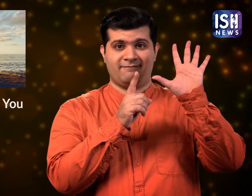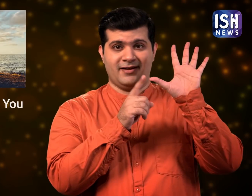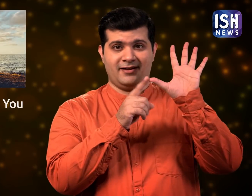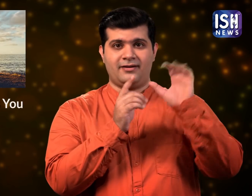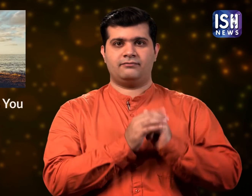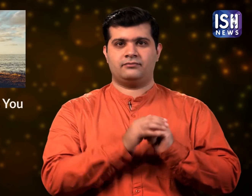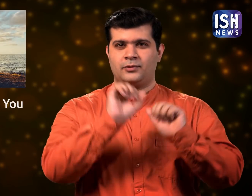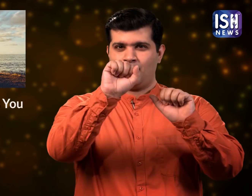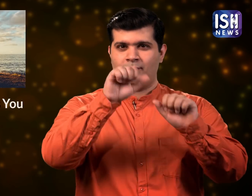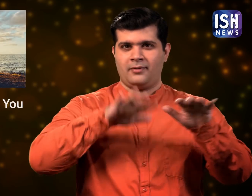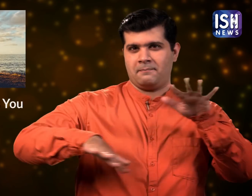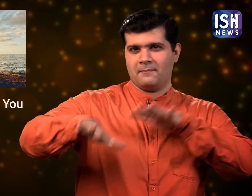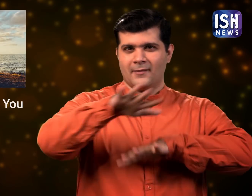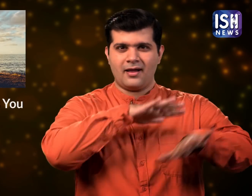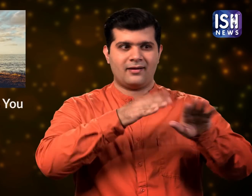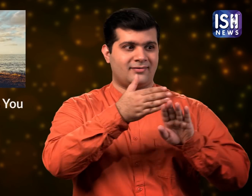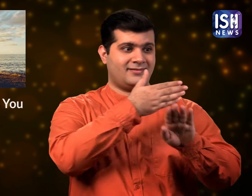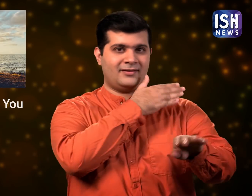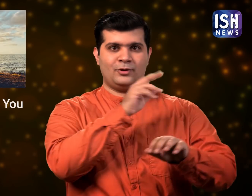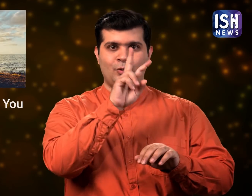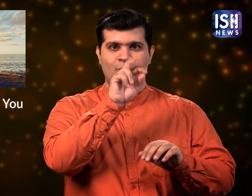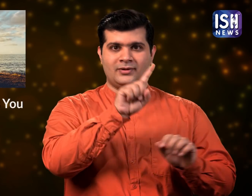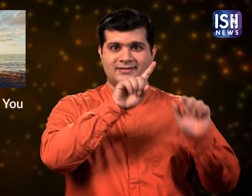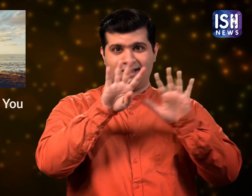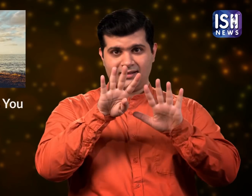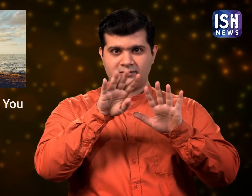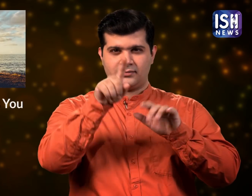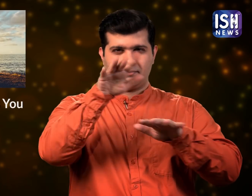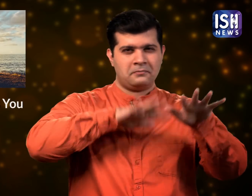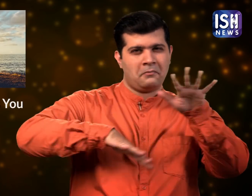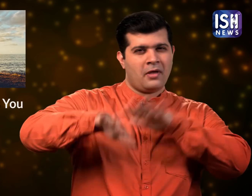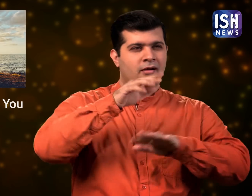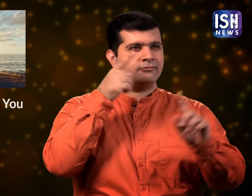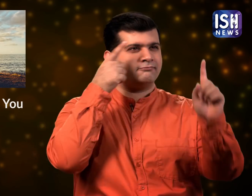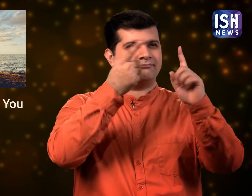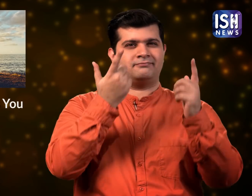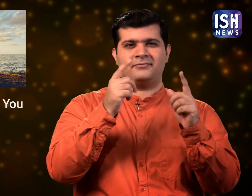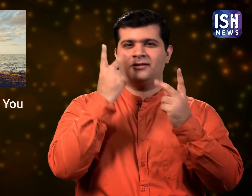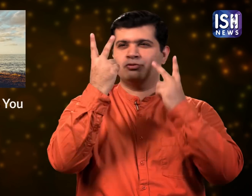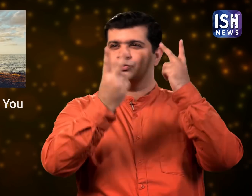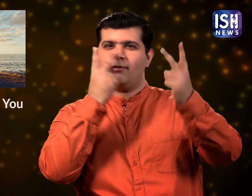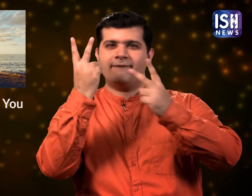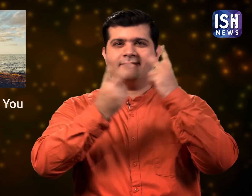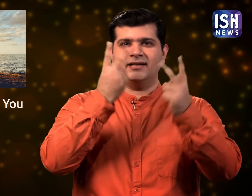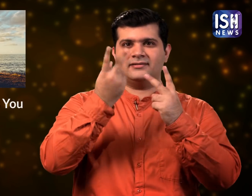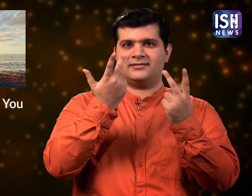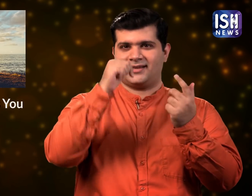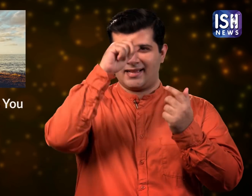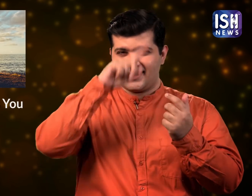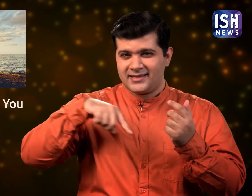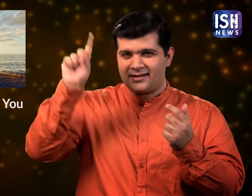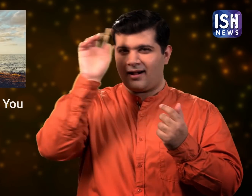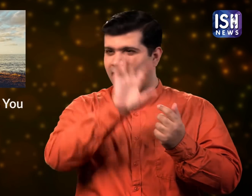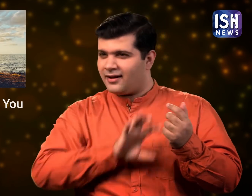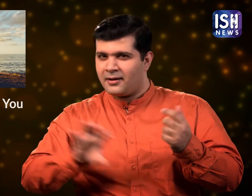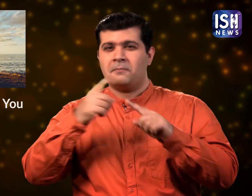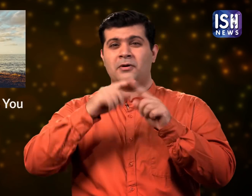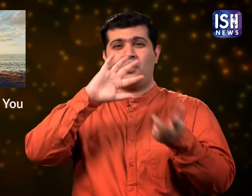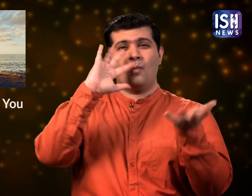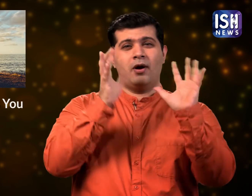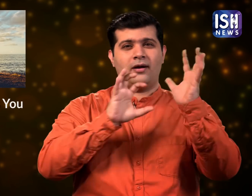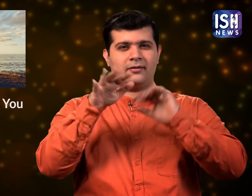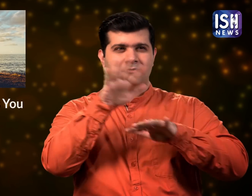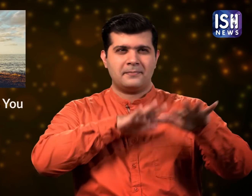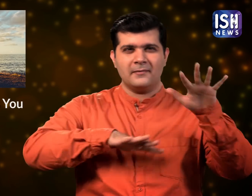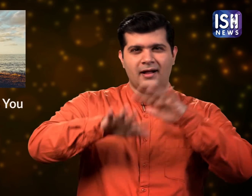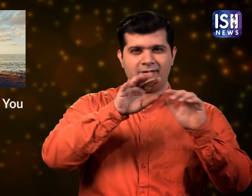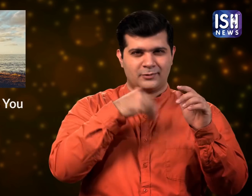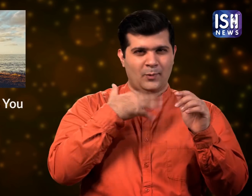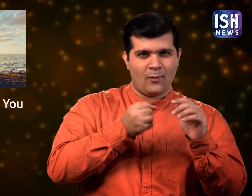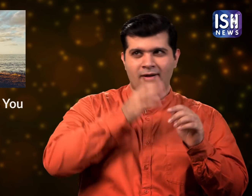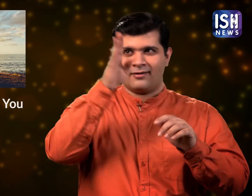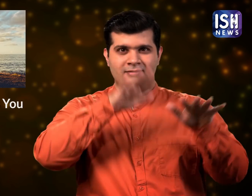In 2019, you may have planned to visit certain places in India or in the world.